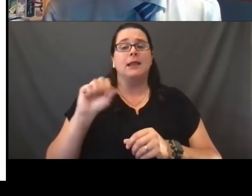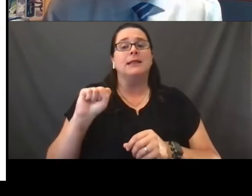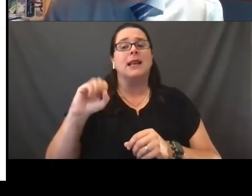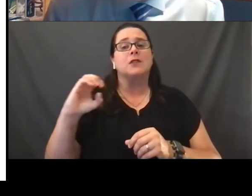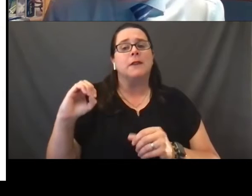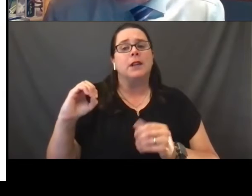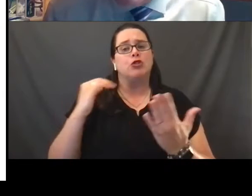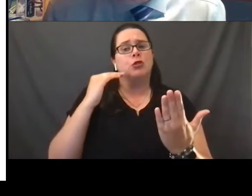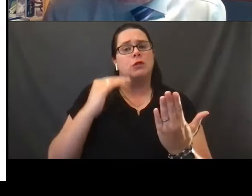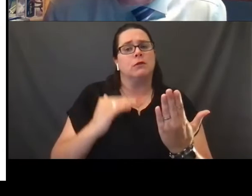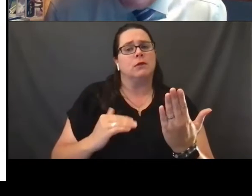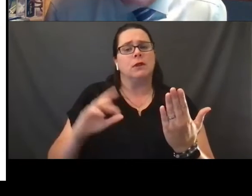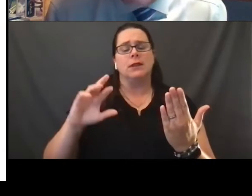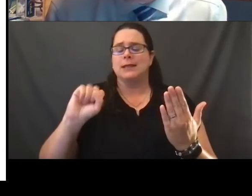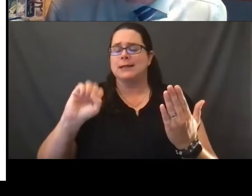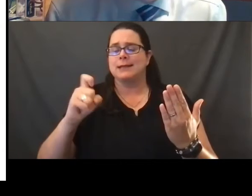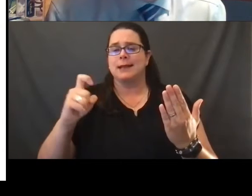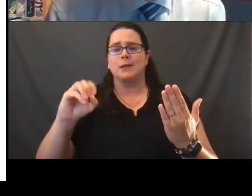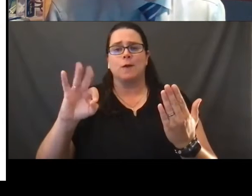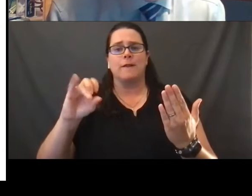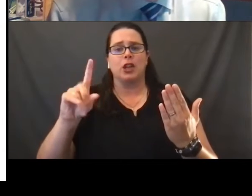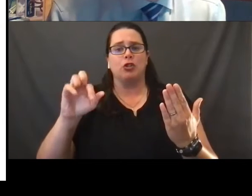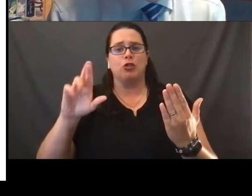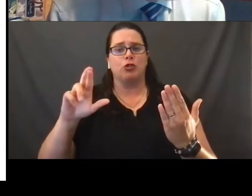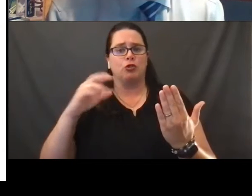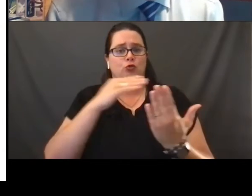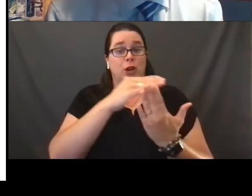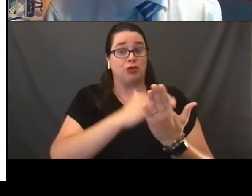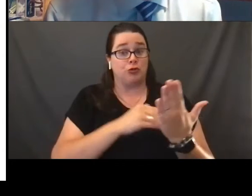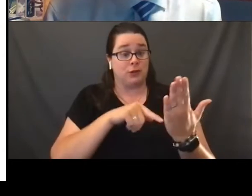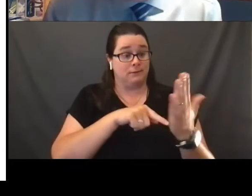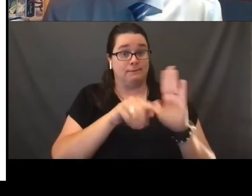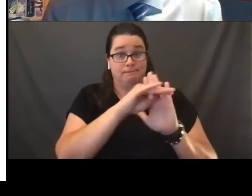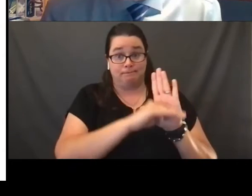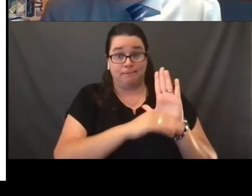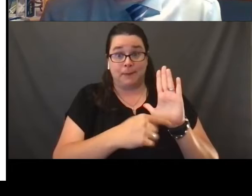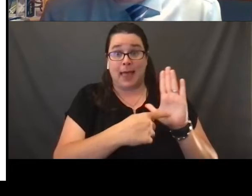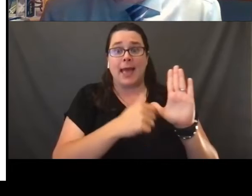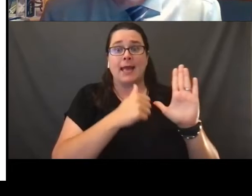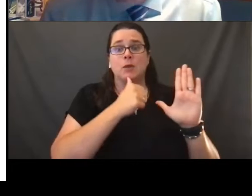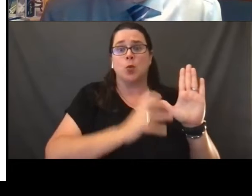as Ella, as a female as opposed to a male. And the Wisconsin Supreme Court